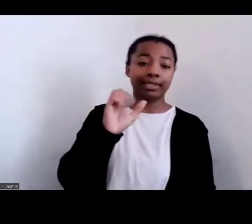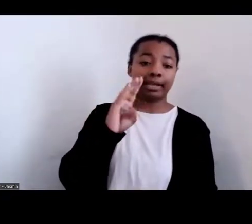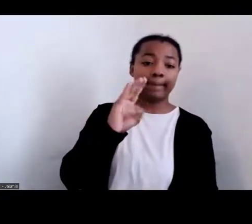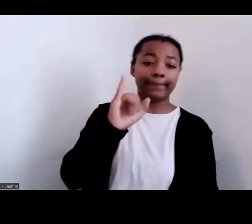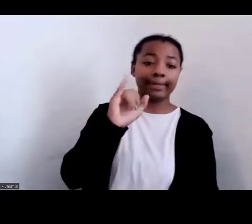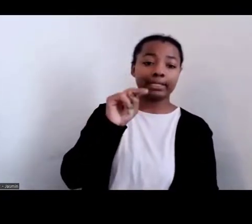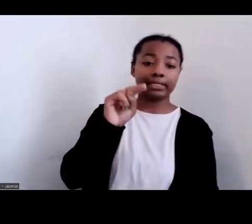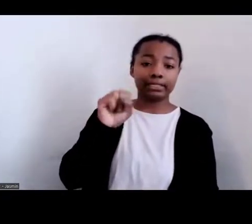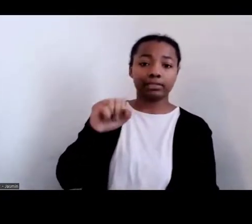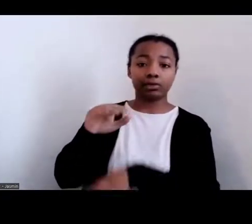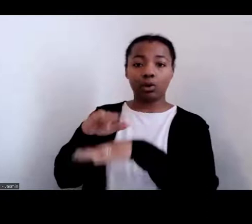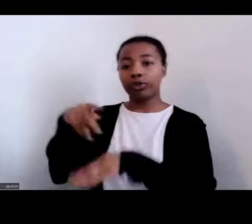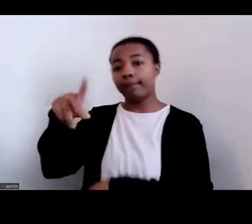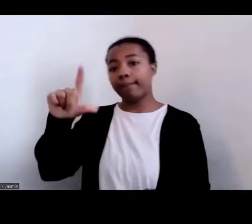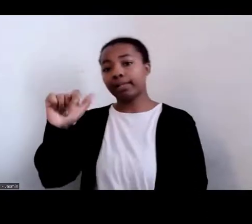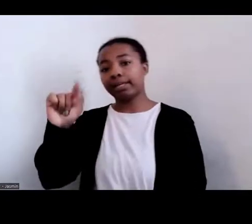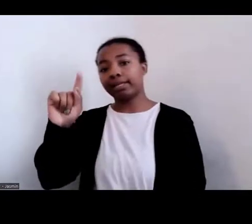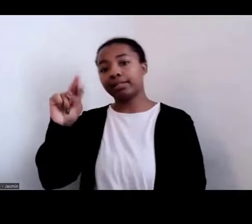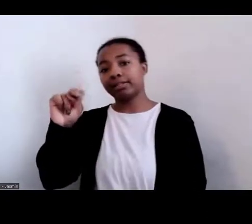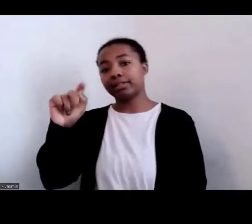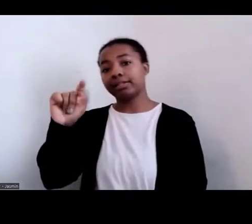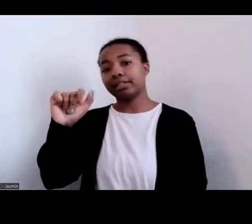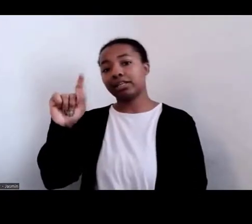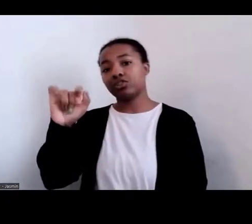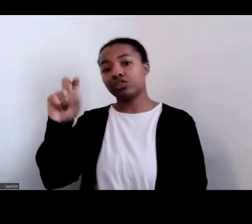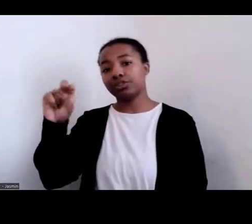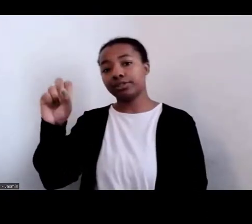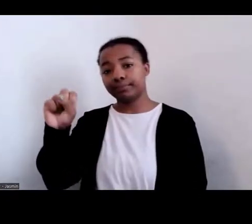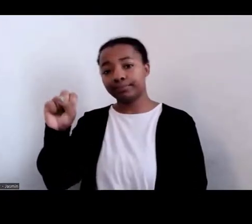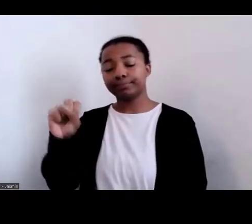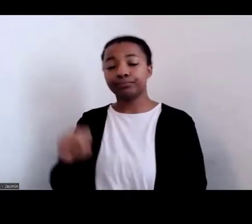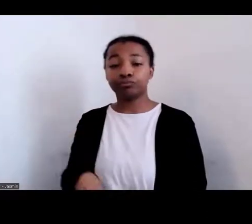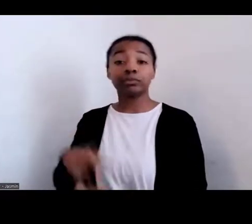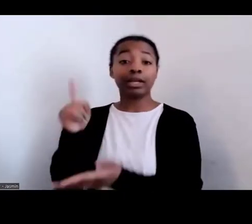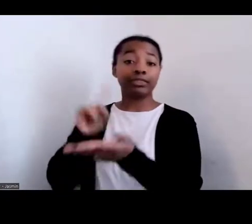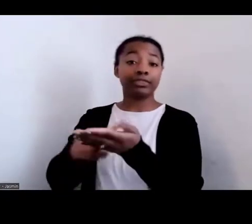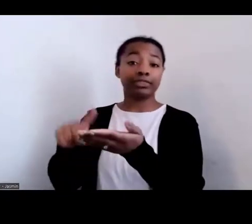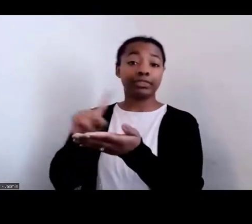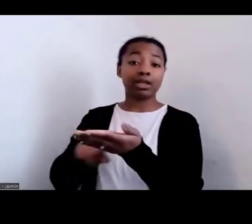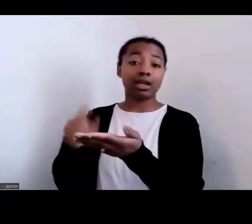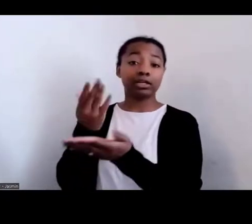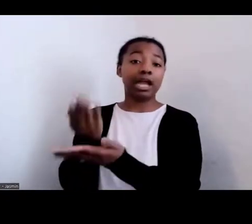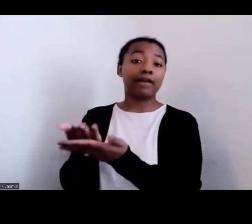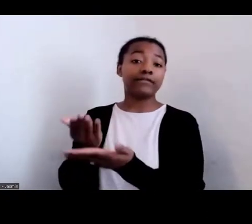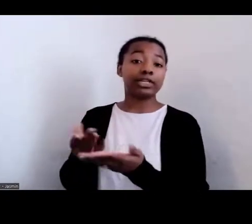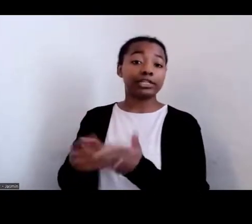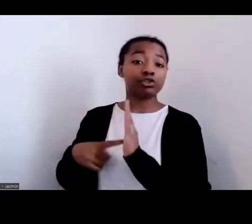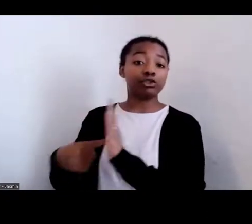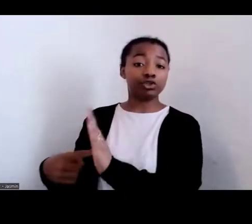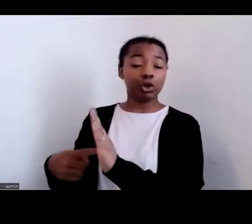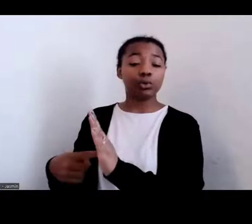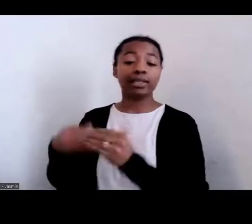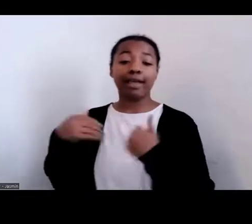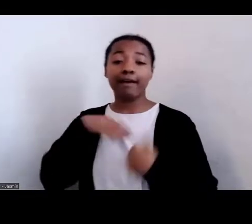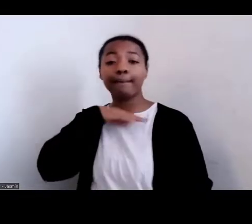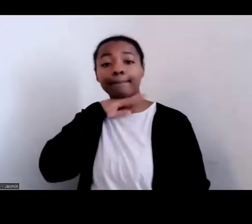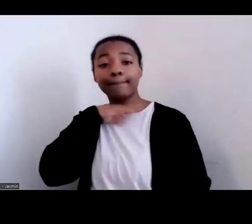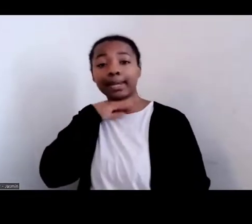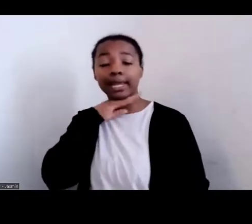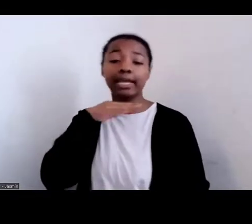archeological evidence, there are remnants of pig, cattle, horse, sheep, goat, deer, possum, rat, rabbit,